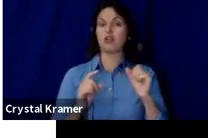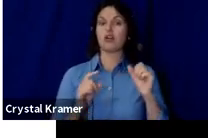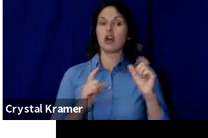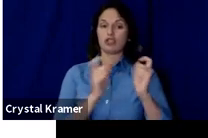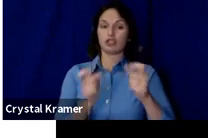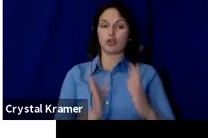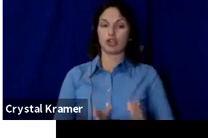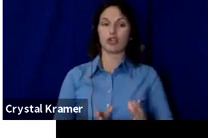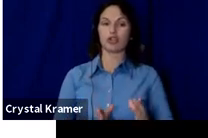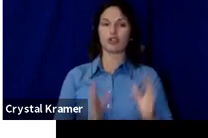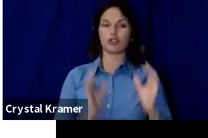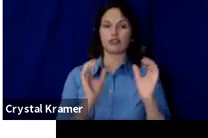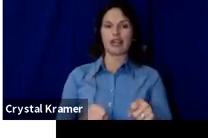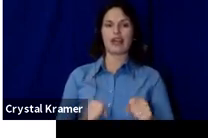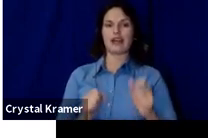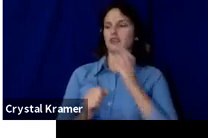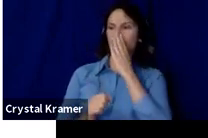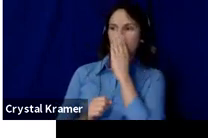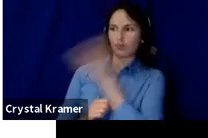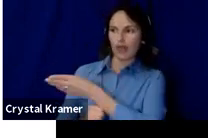Fractured Atlas.